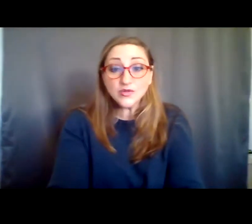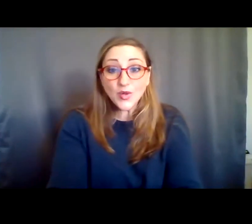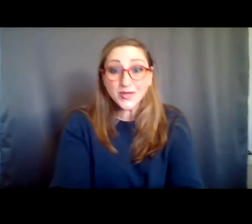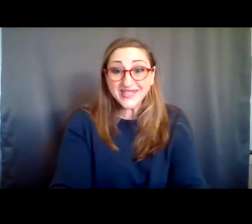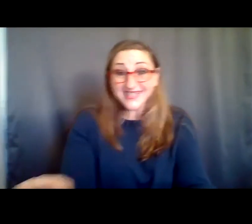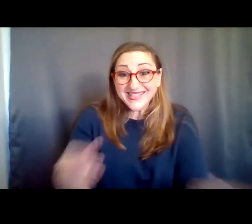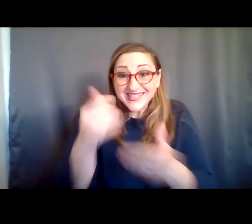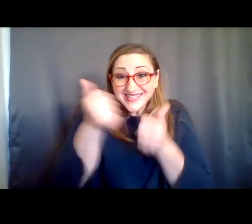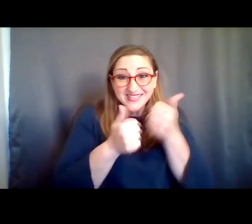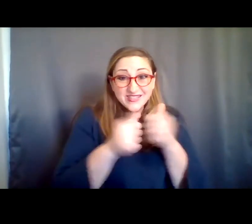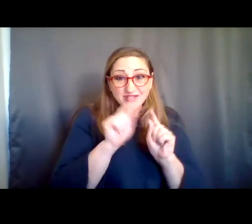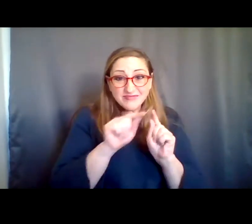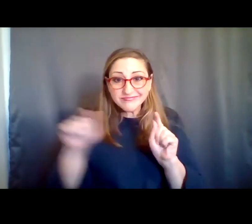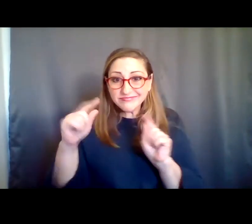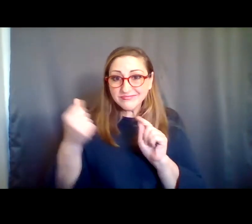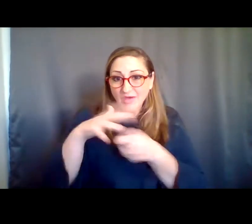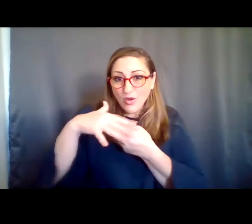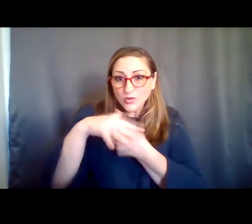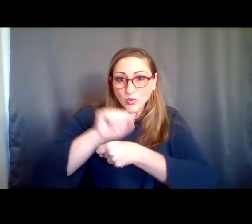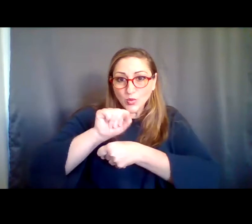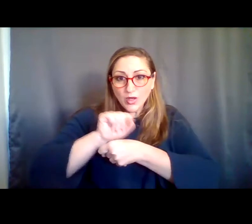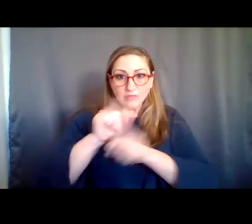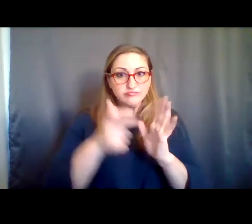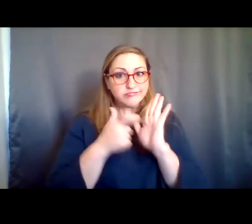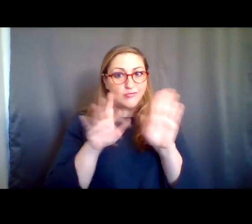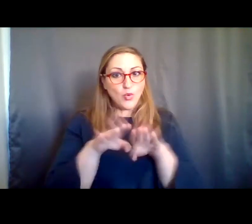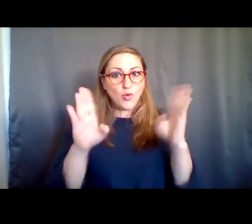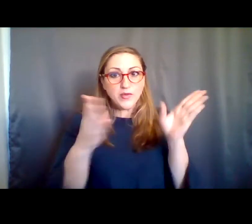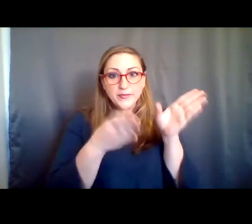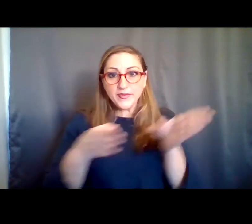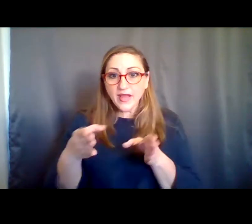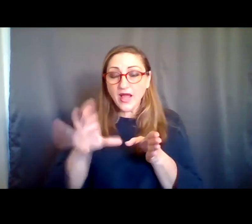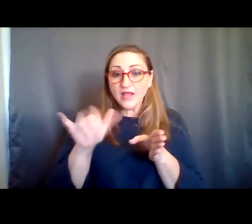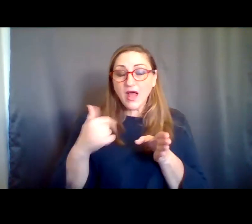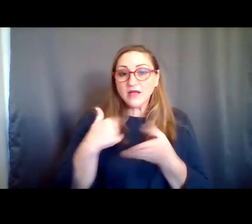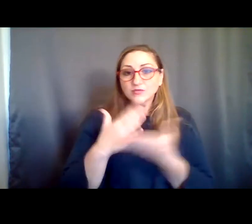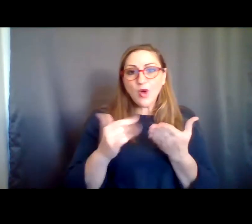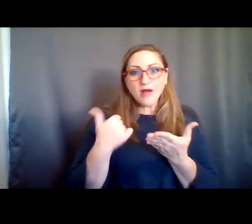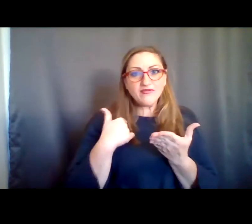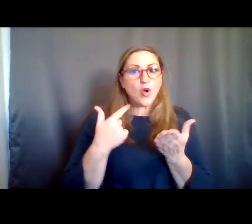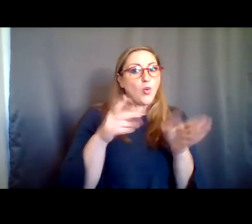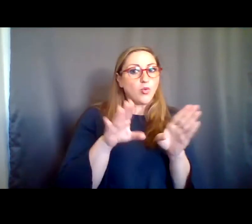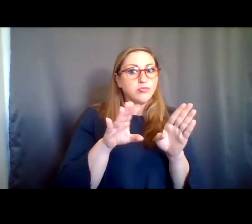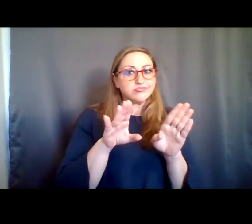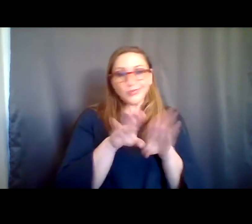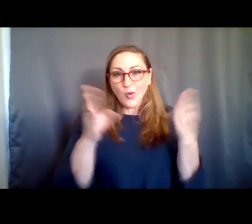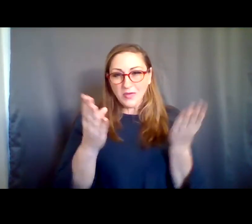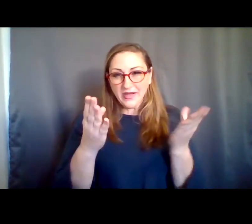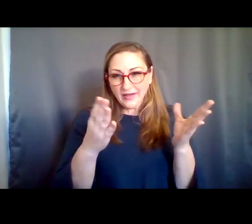work really require their own re-opening plan as part of our larger re-opening efforts.